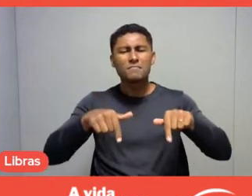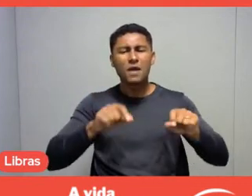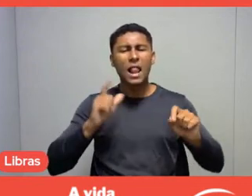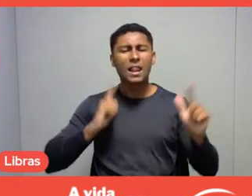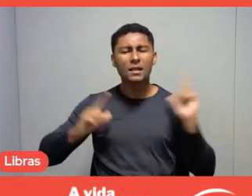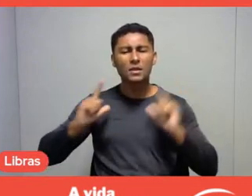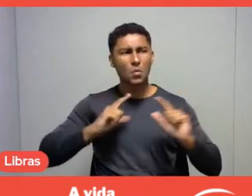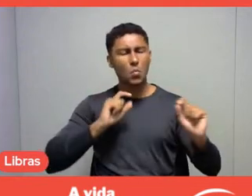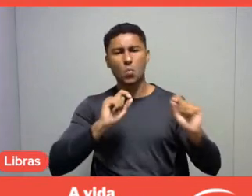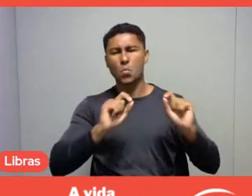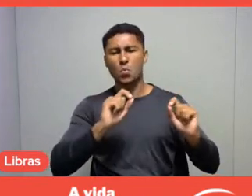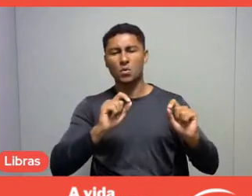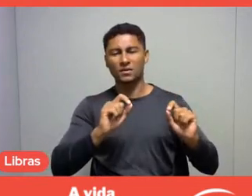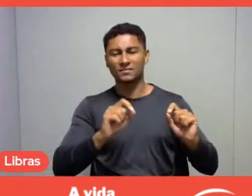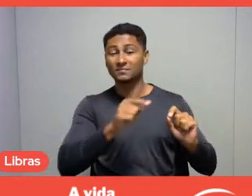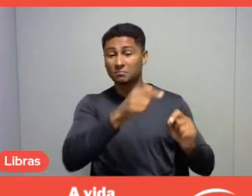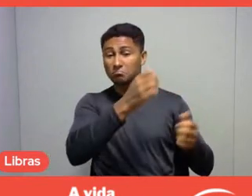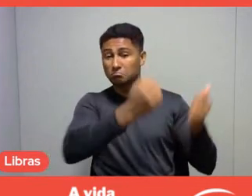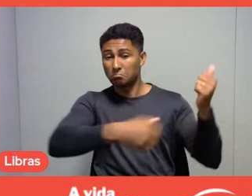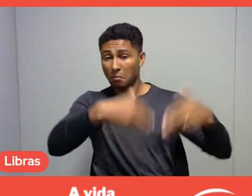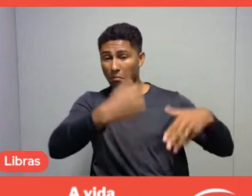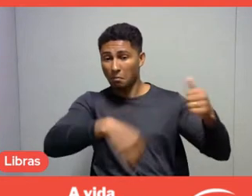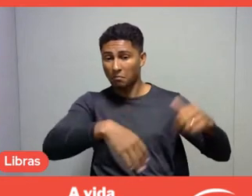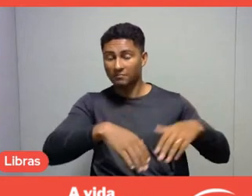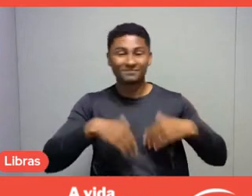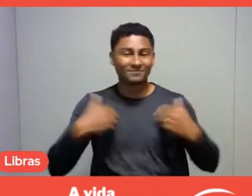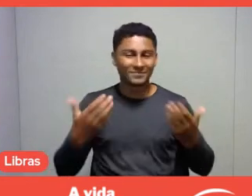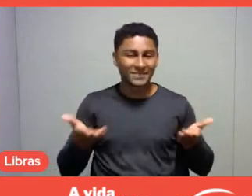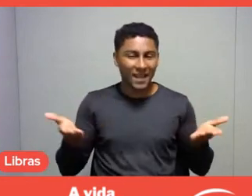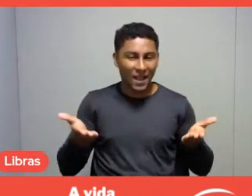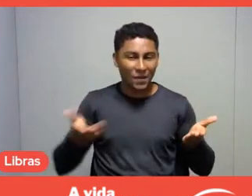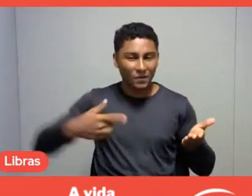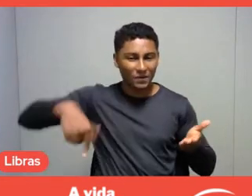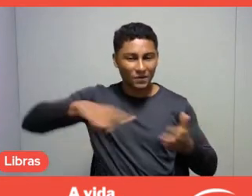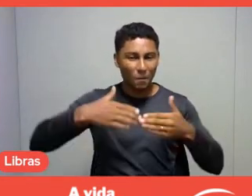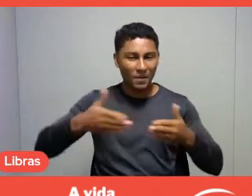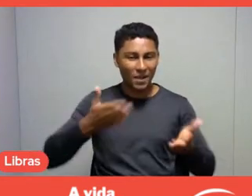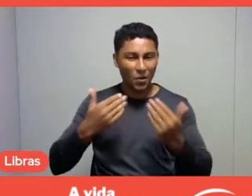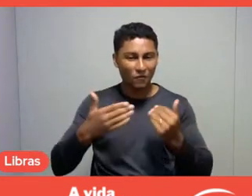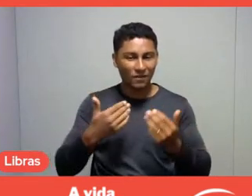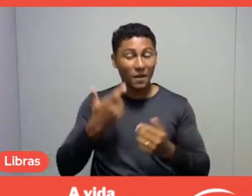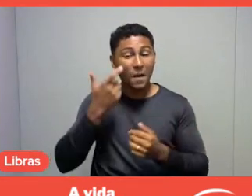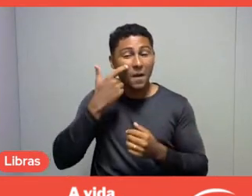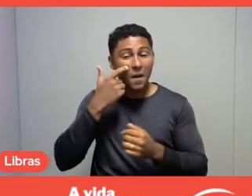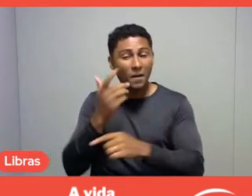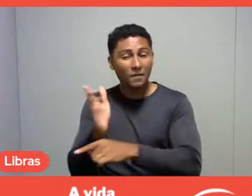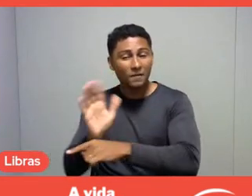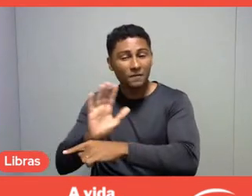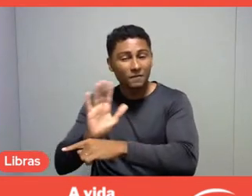So, we may start our conversation, let's watch this video together,